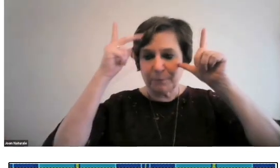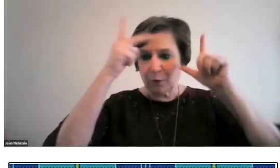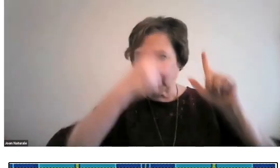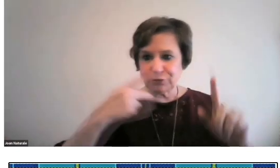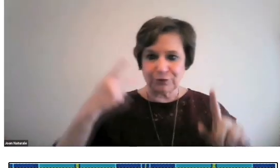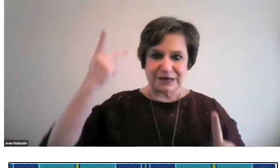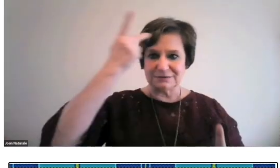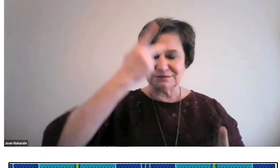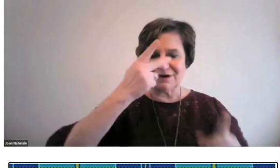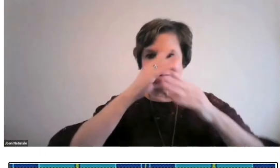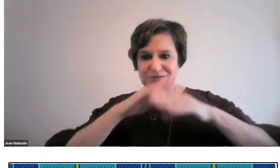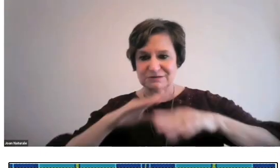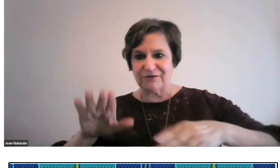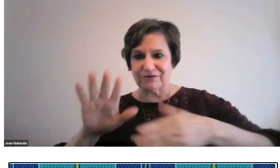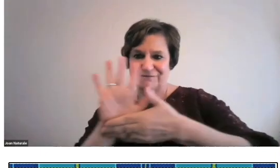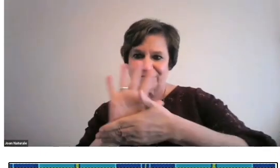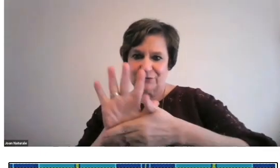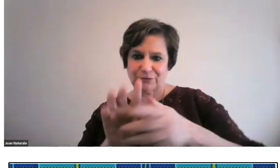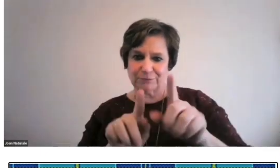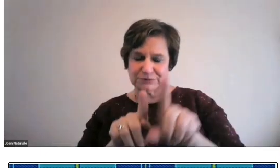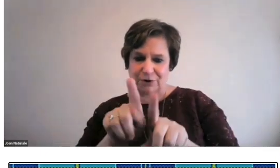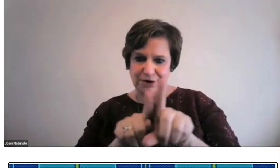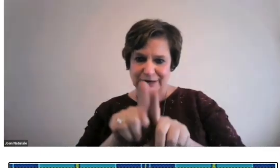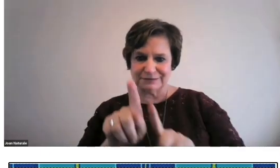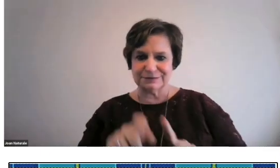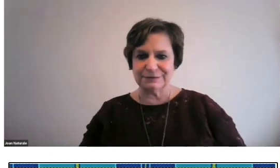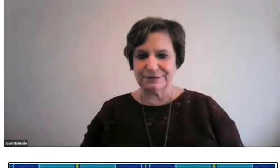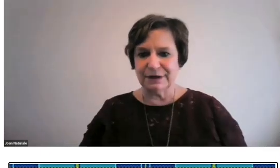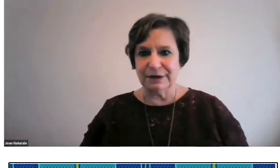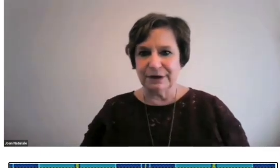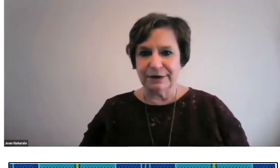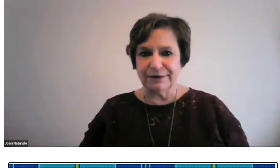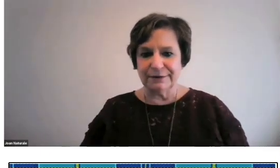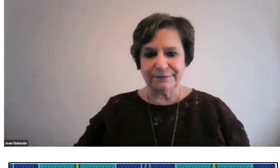He took portraits of silent film movie stars.